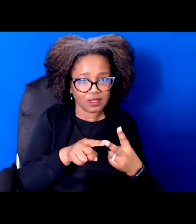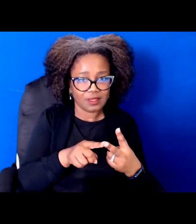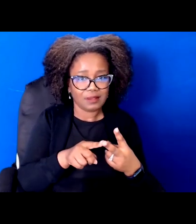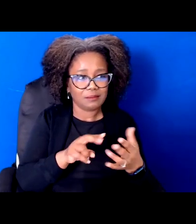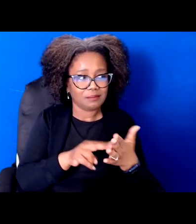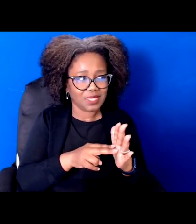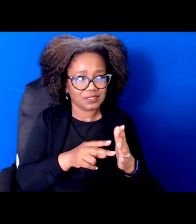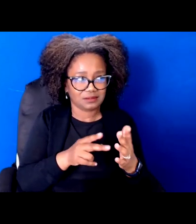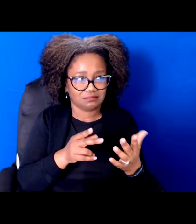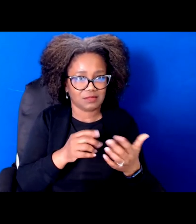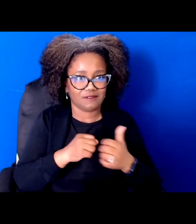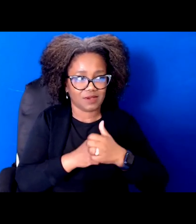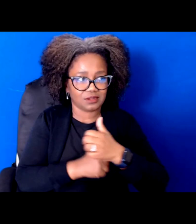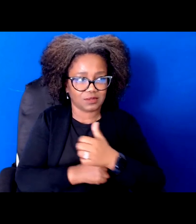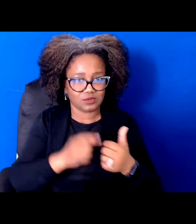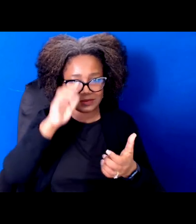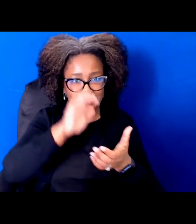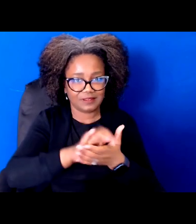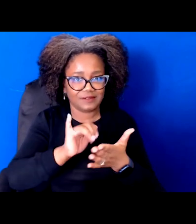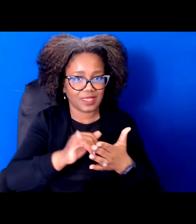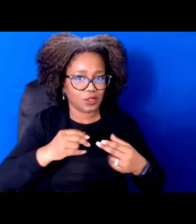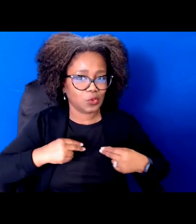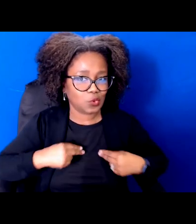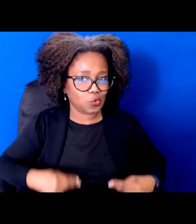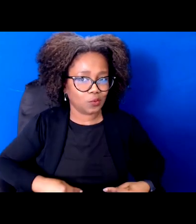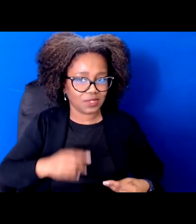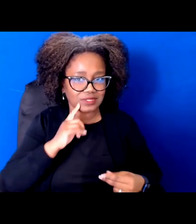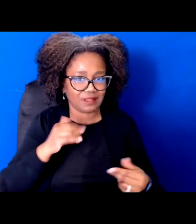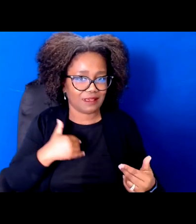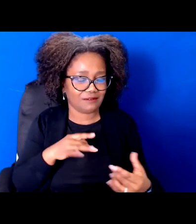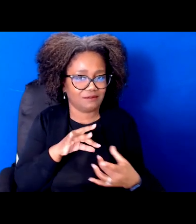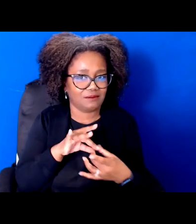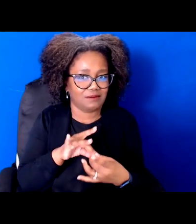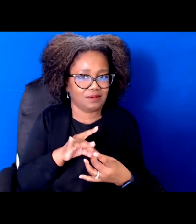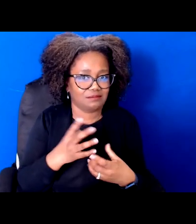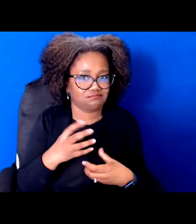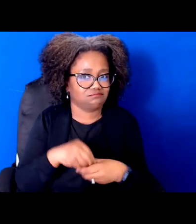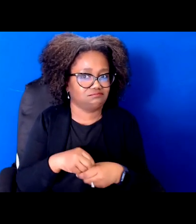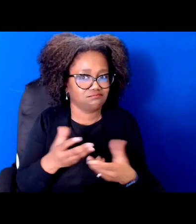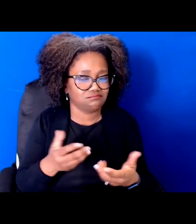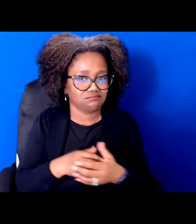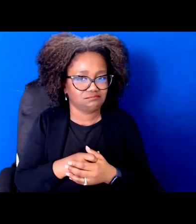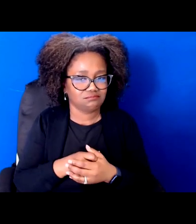It's like what John was saying earlier about the good with the kind of that that that's in all of us. Right.